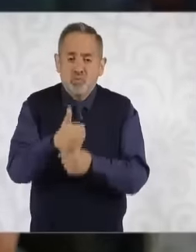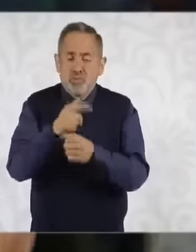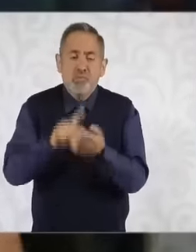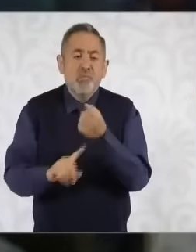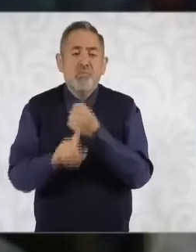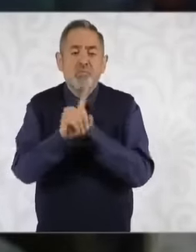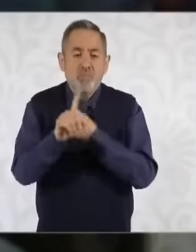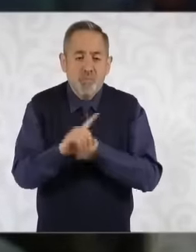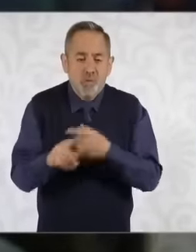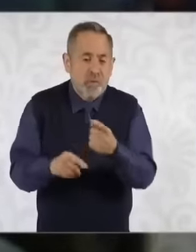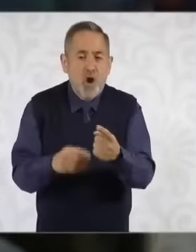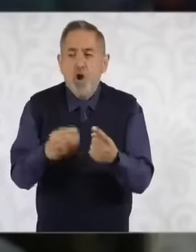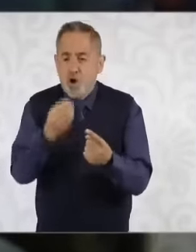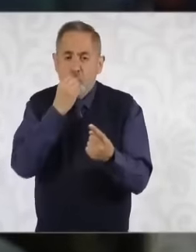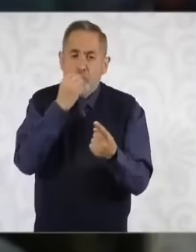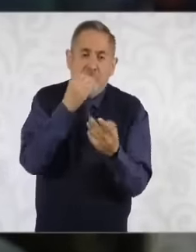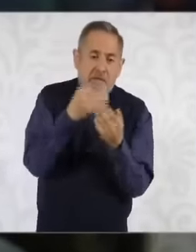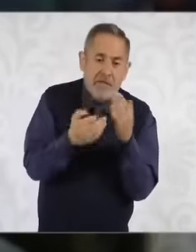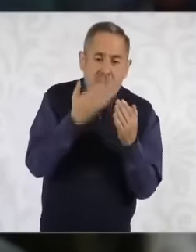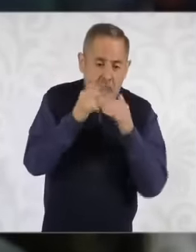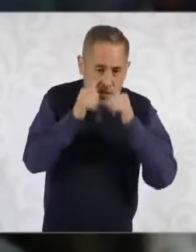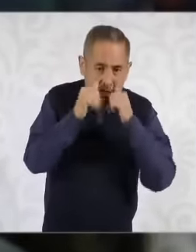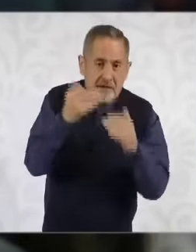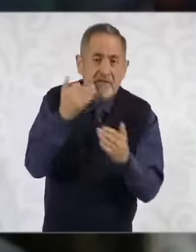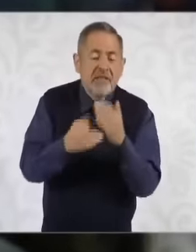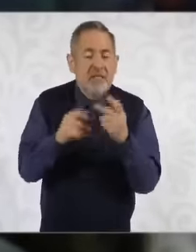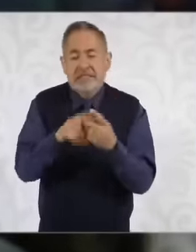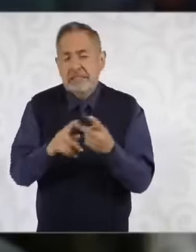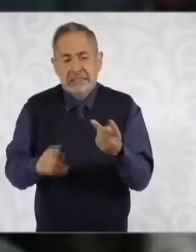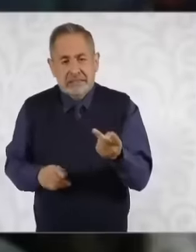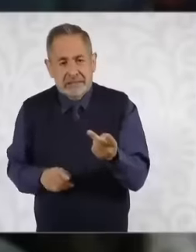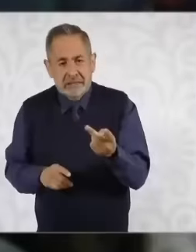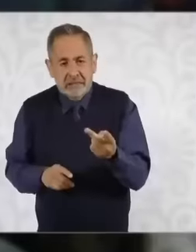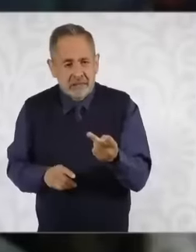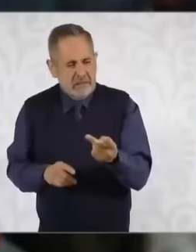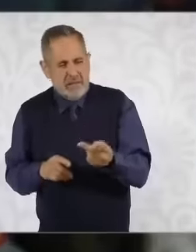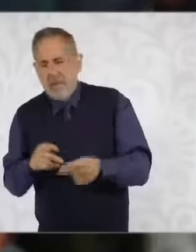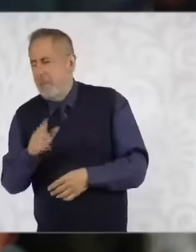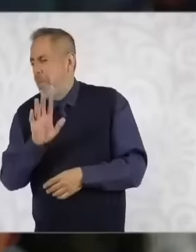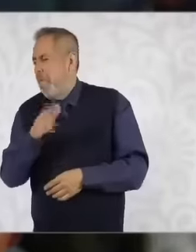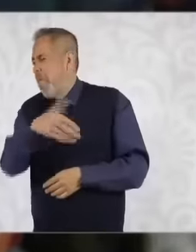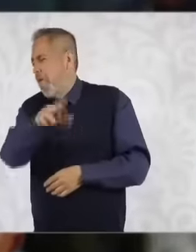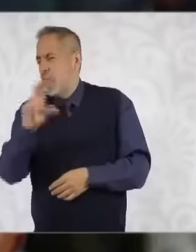in addition to food and lack of attention, it would seem that they were not Mexicans, they have a serious